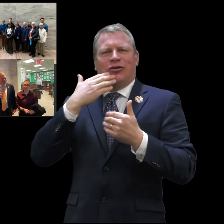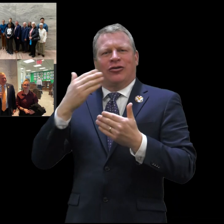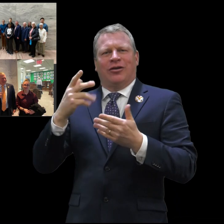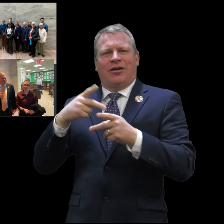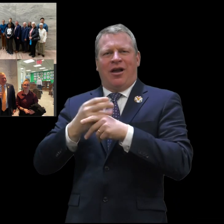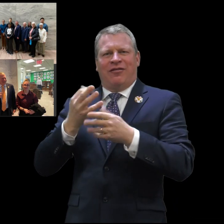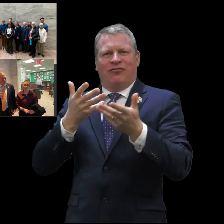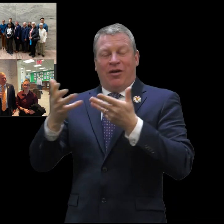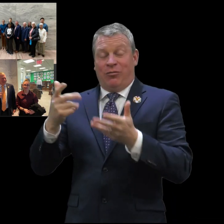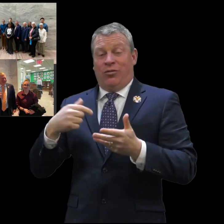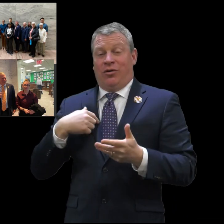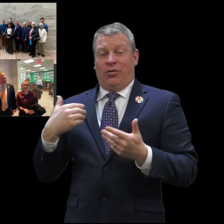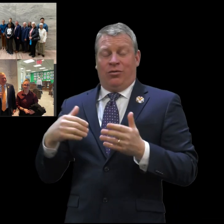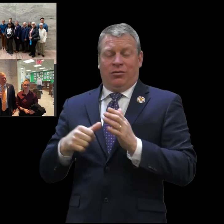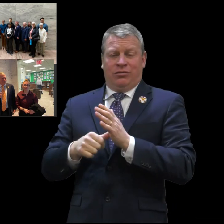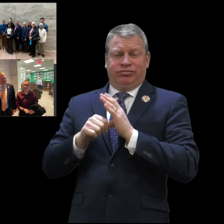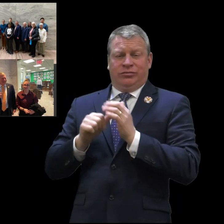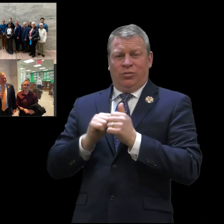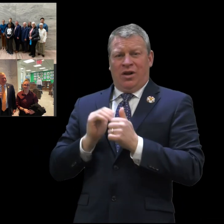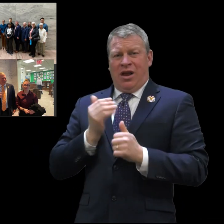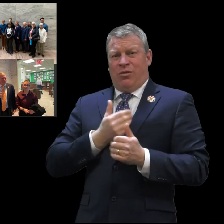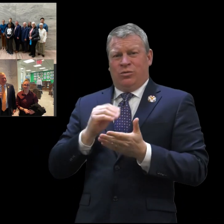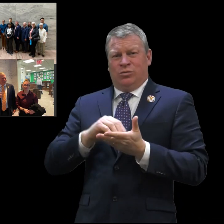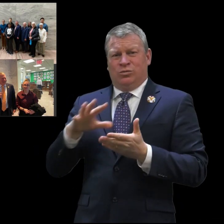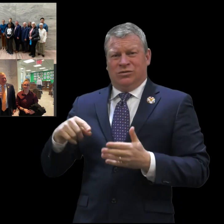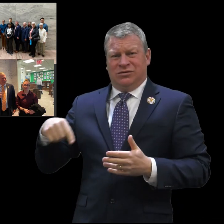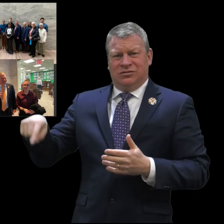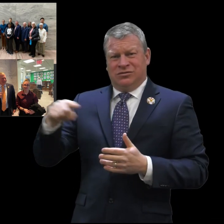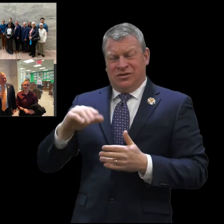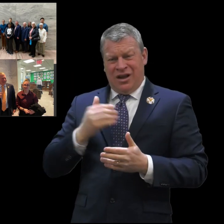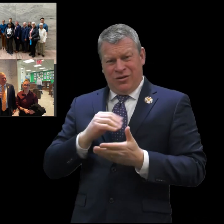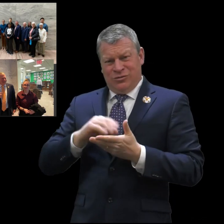our school. So that we can continue to build those relationships. I was so